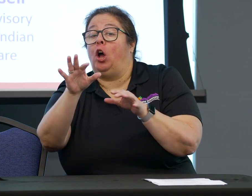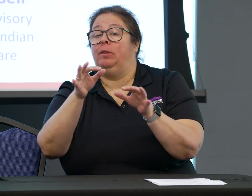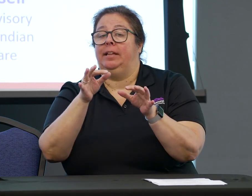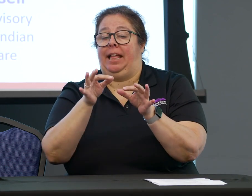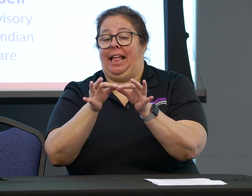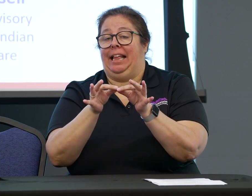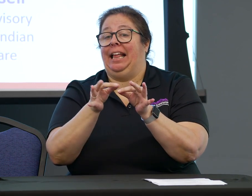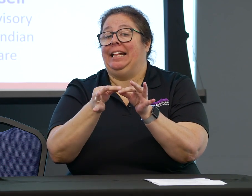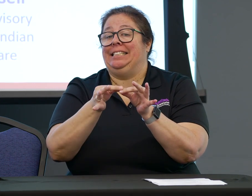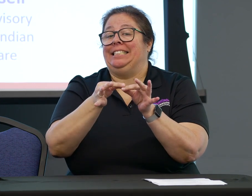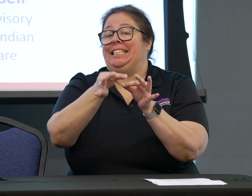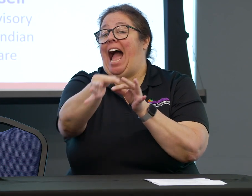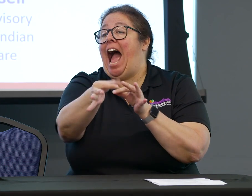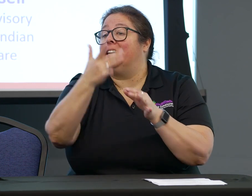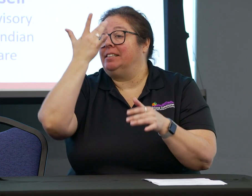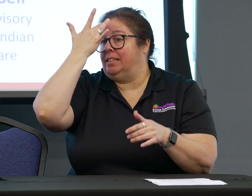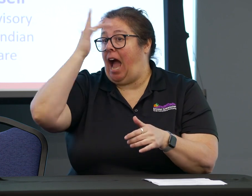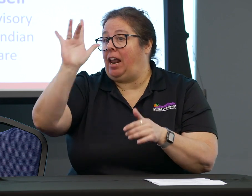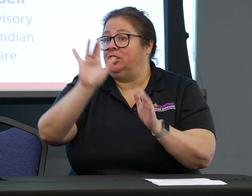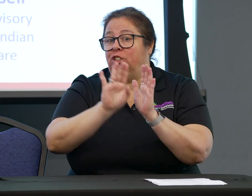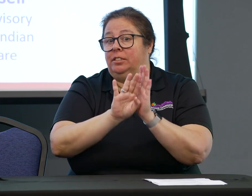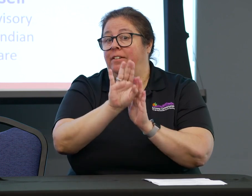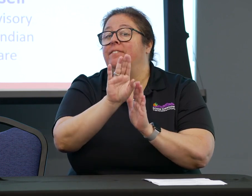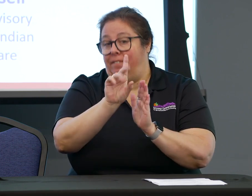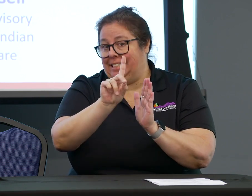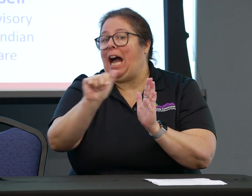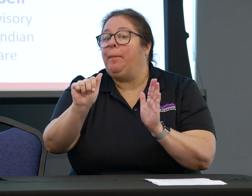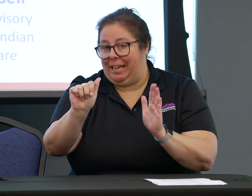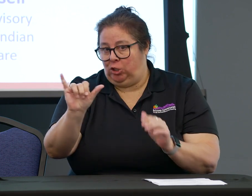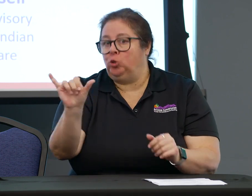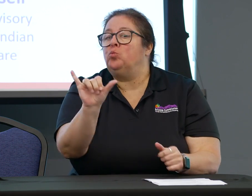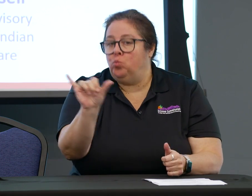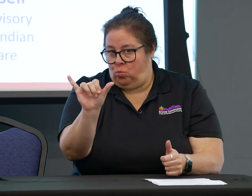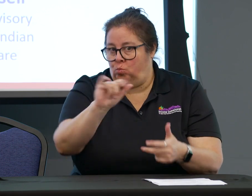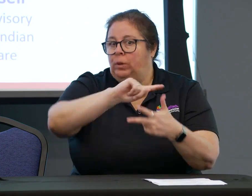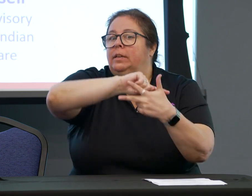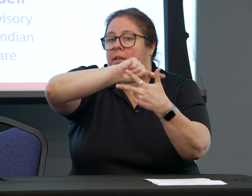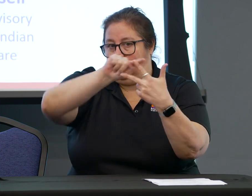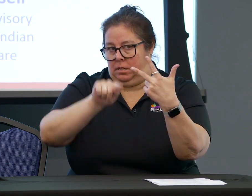with deaf children as well. So remember how we talked about that language delay?